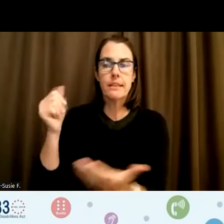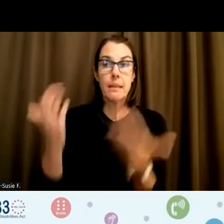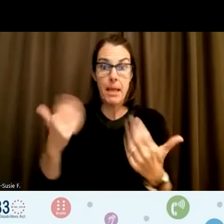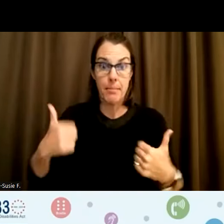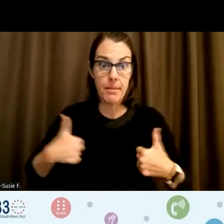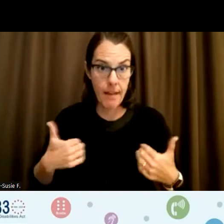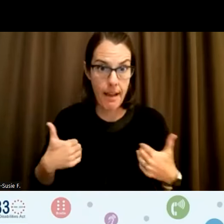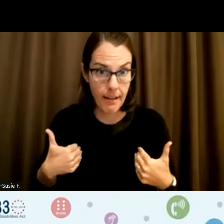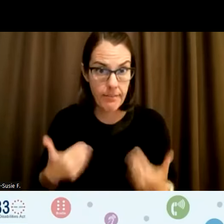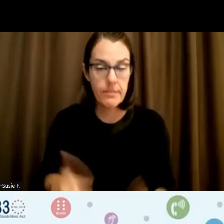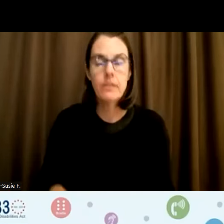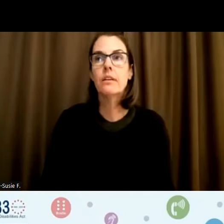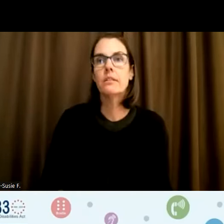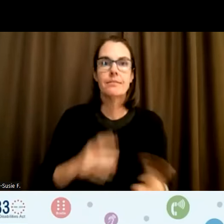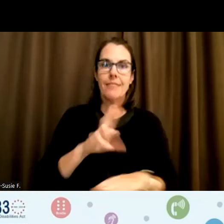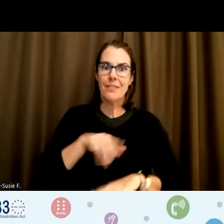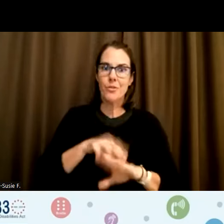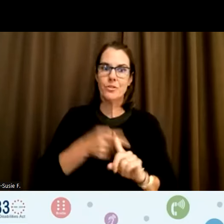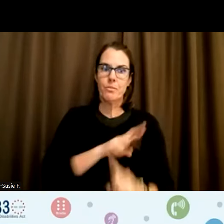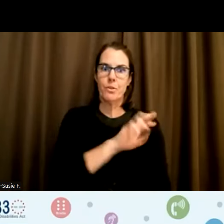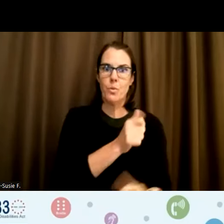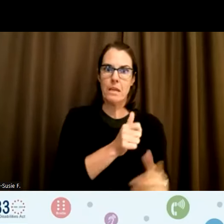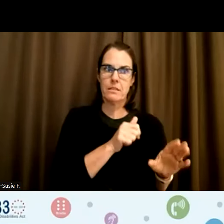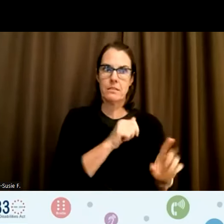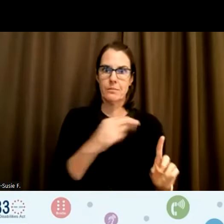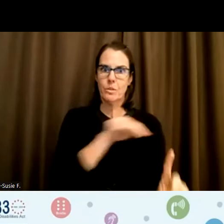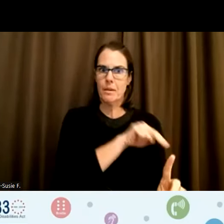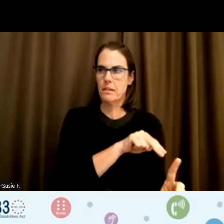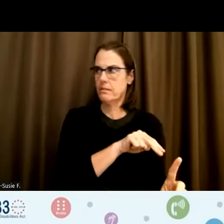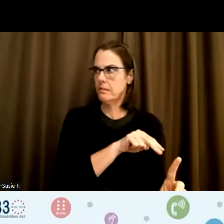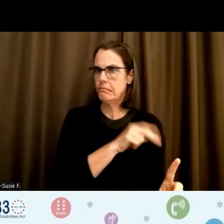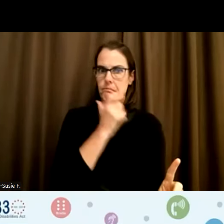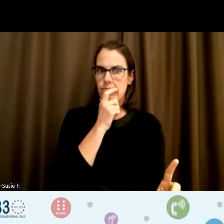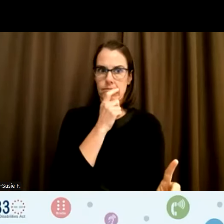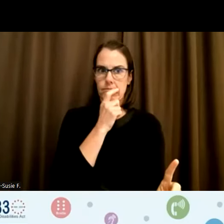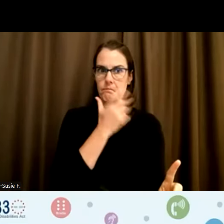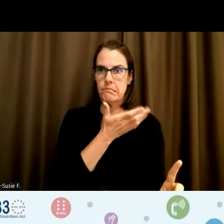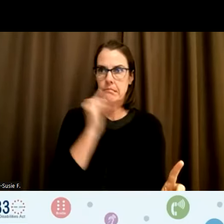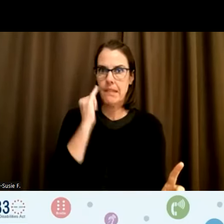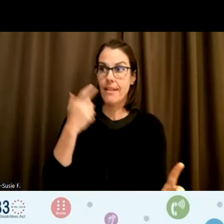which of course from the US side, I'm like okay, maybe. Maybe if I announced this I'm going